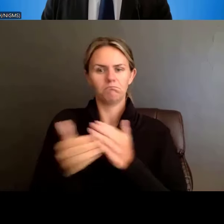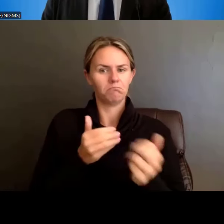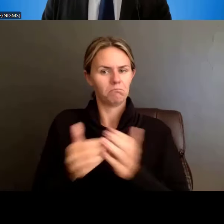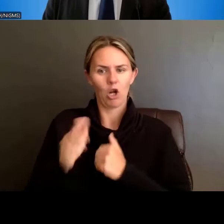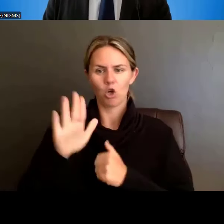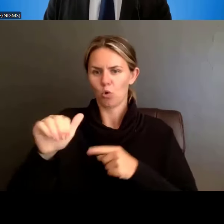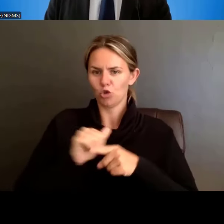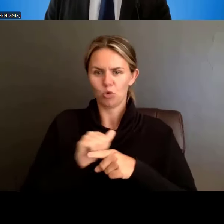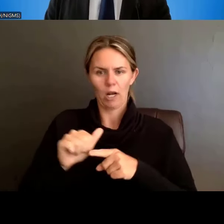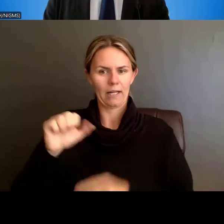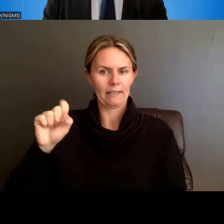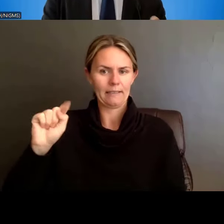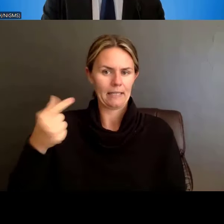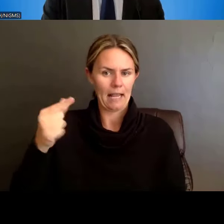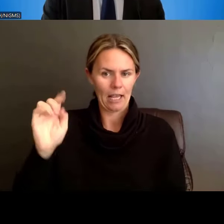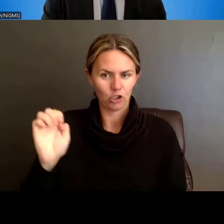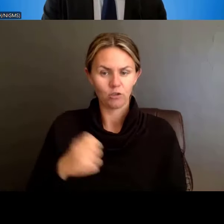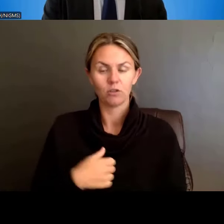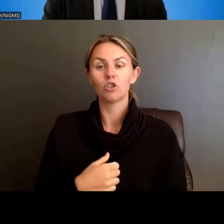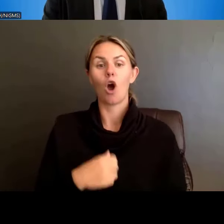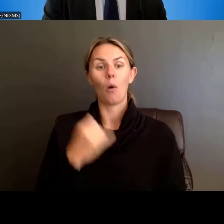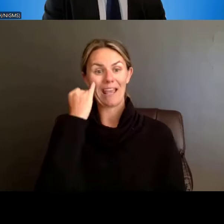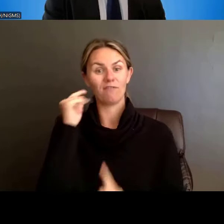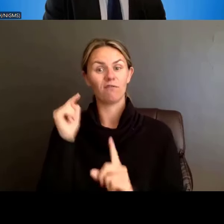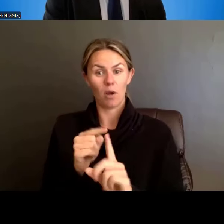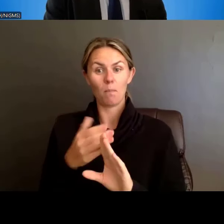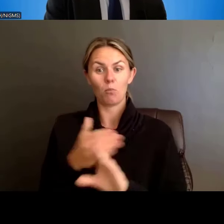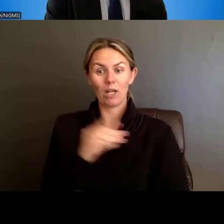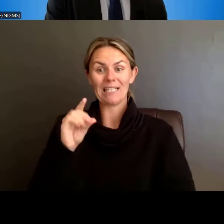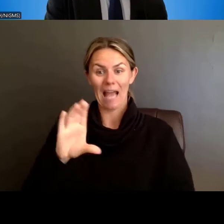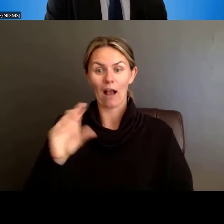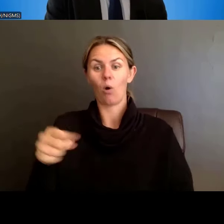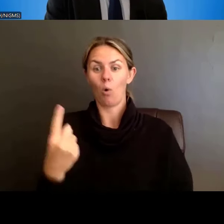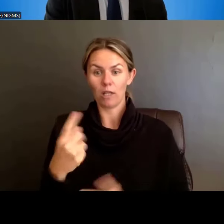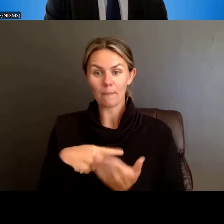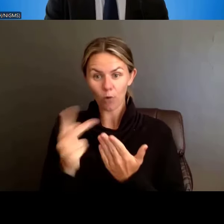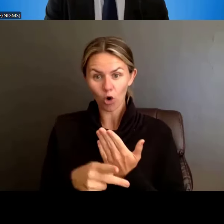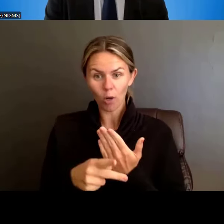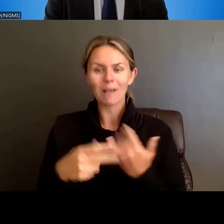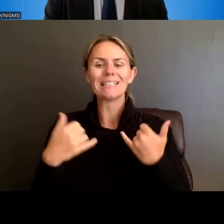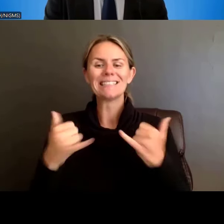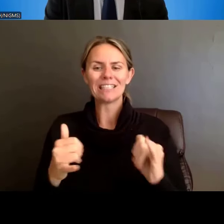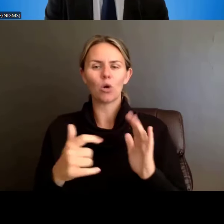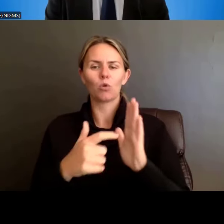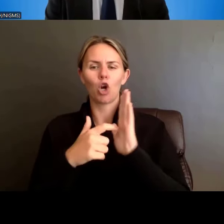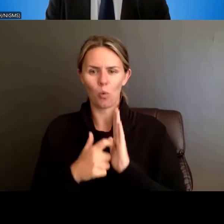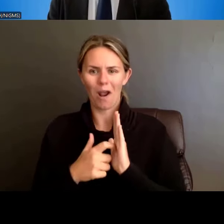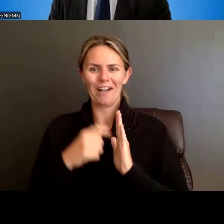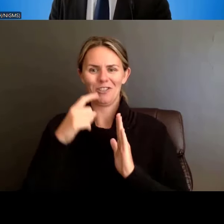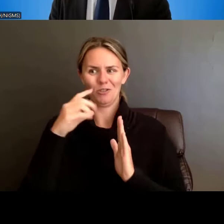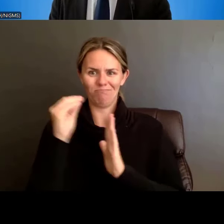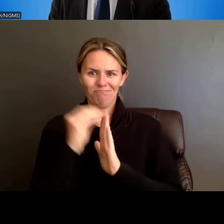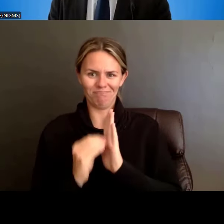So, if it's a predoc only program, you ask information -- you still have to require information on postdocs. If it's a postdoc only program,